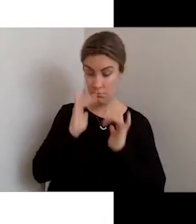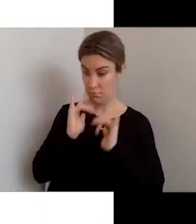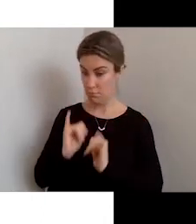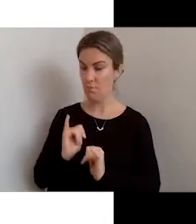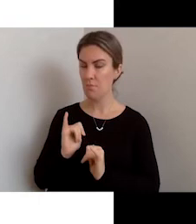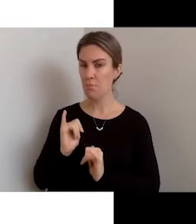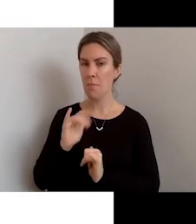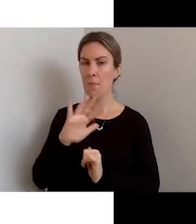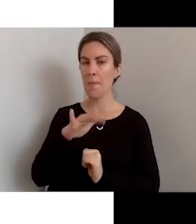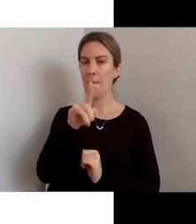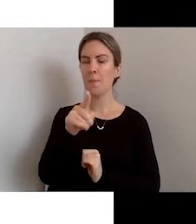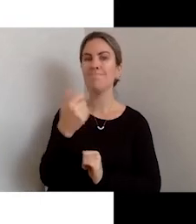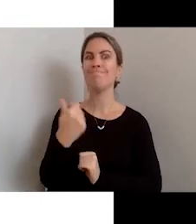as you thought.